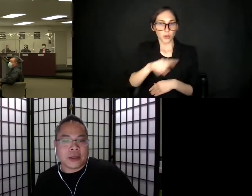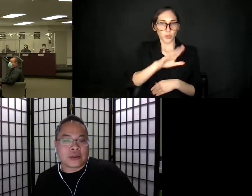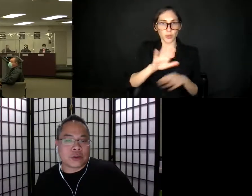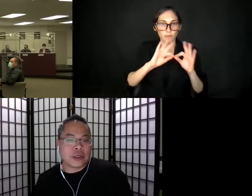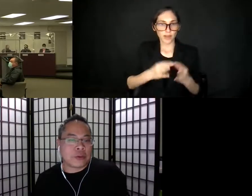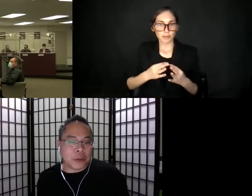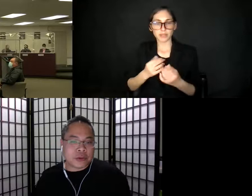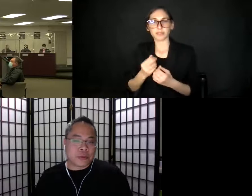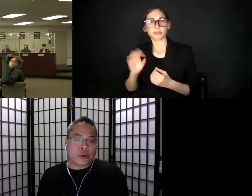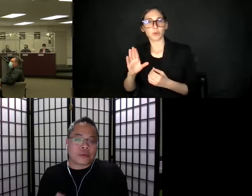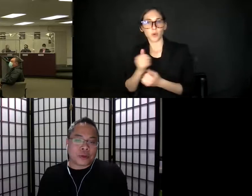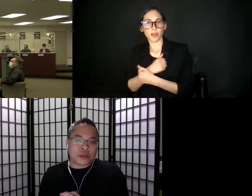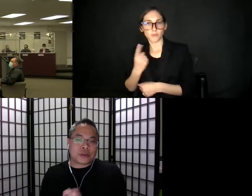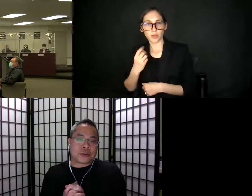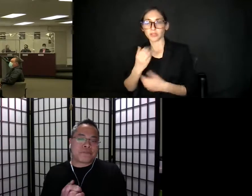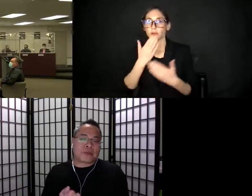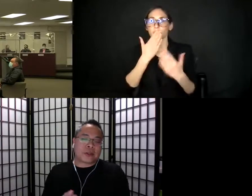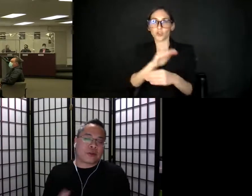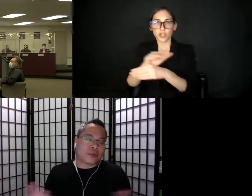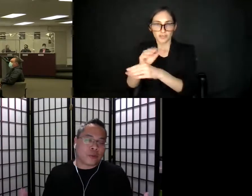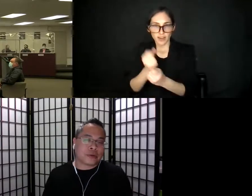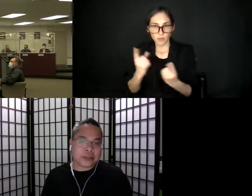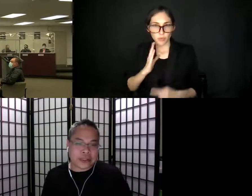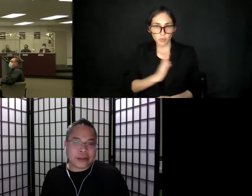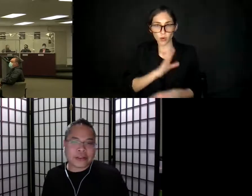So good evening members of the Board and President Knudson. There are four things that I'd like to-to